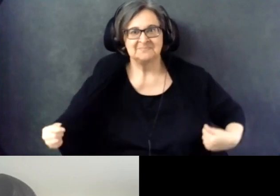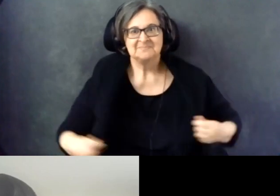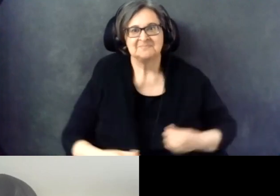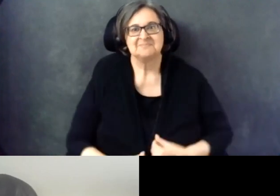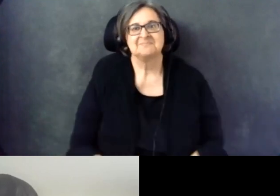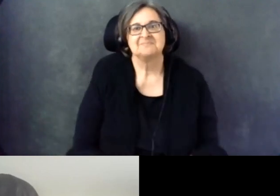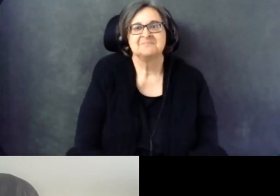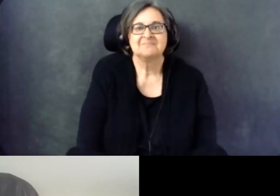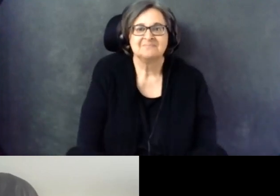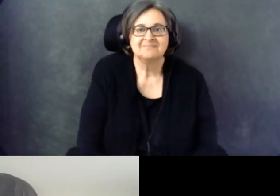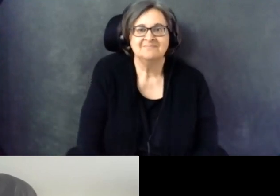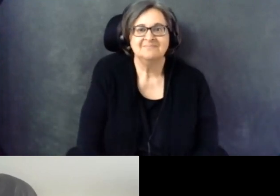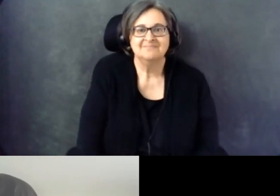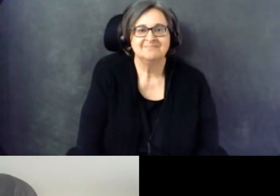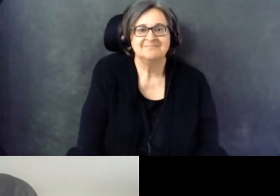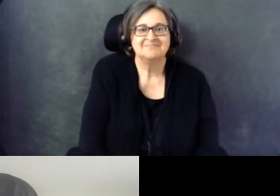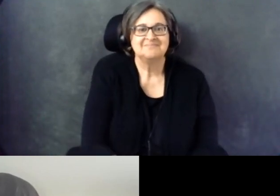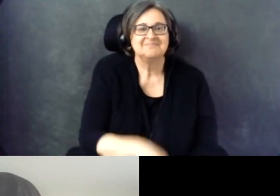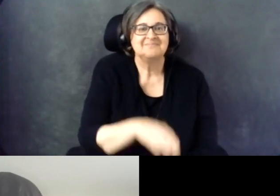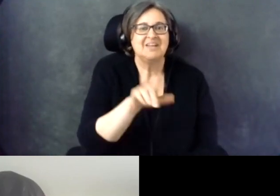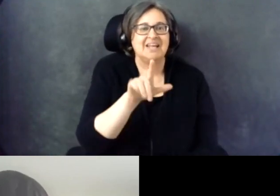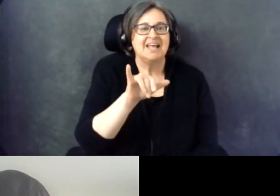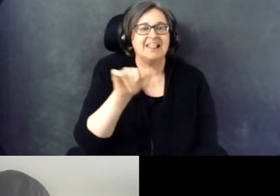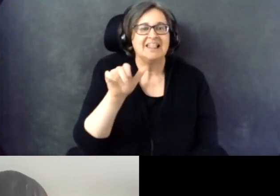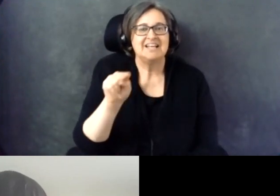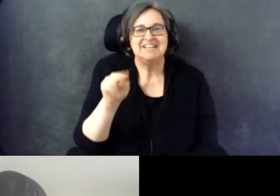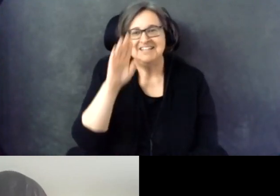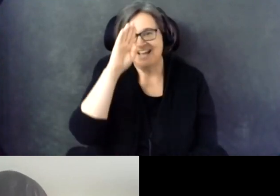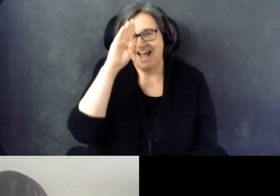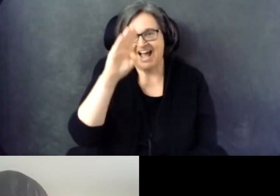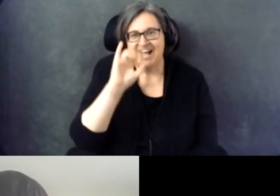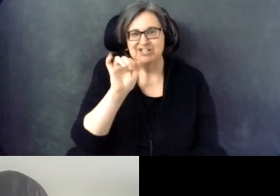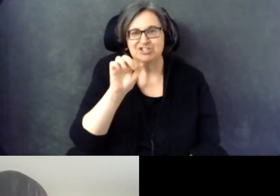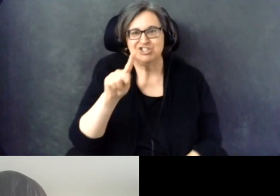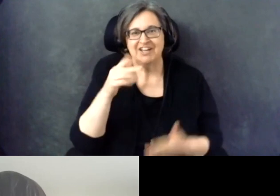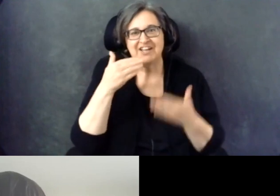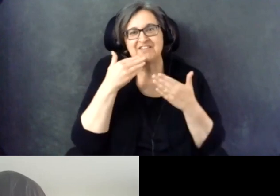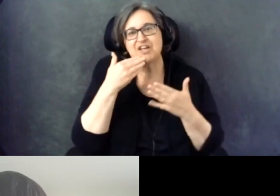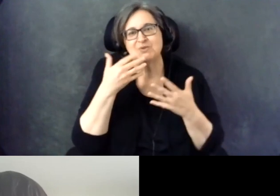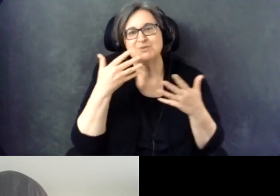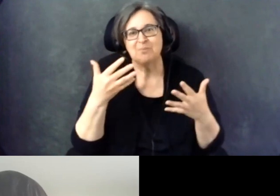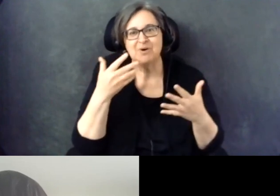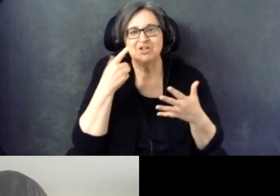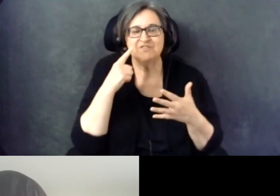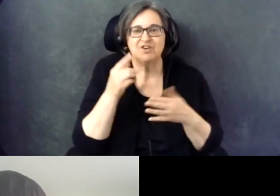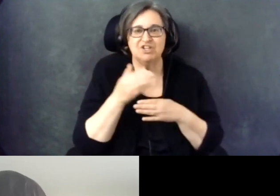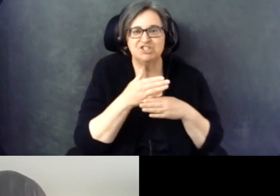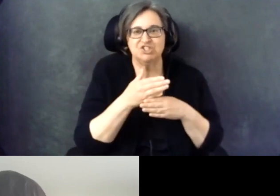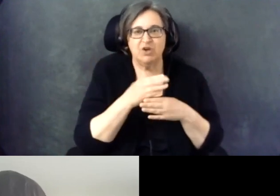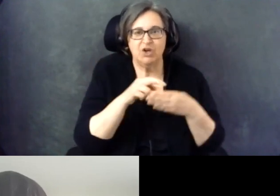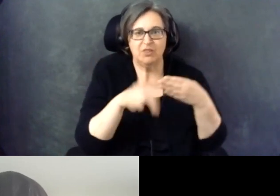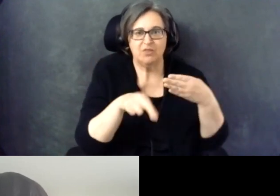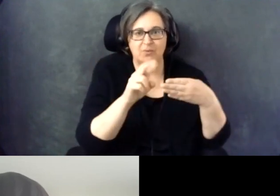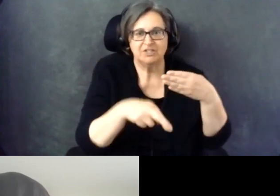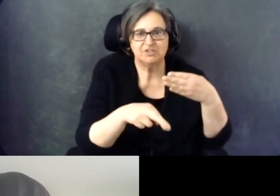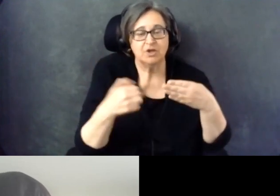Thank you so much for those findings. We do have a few questions.